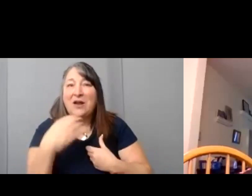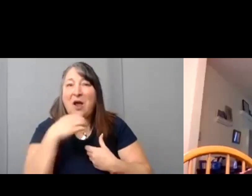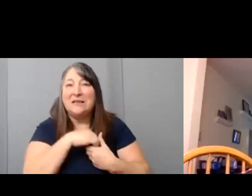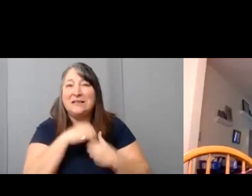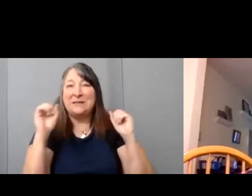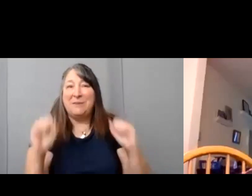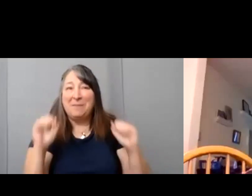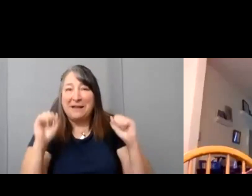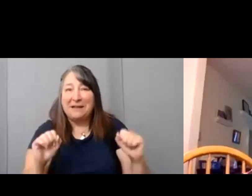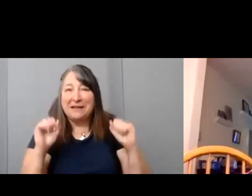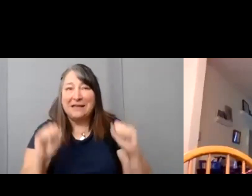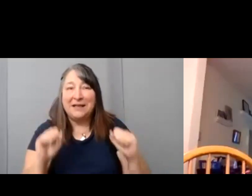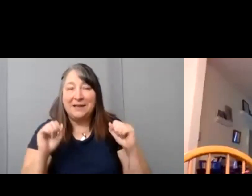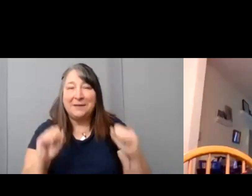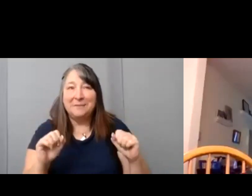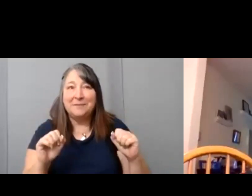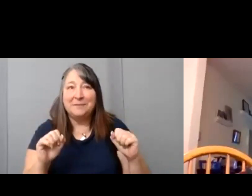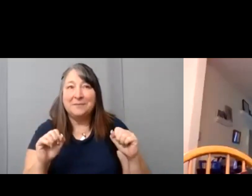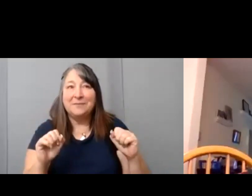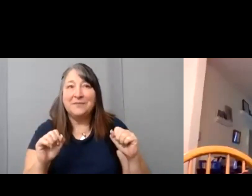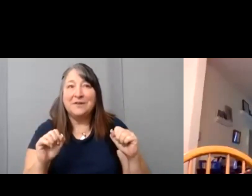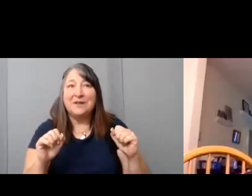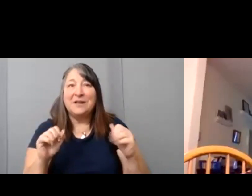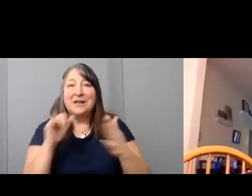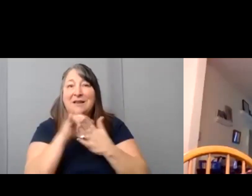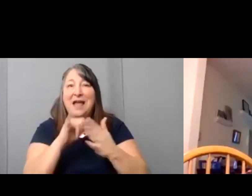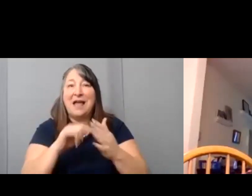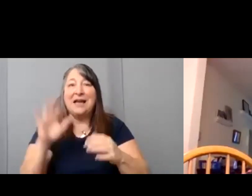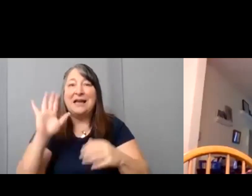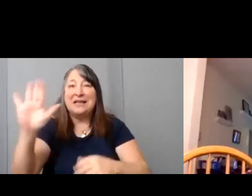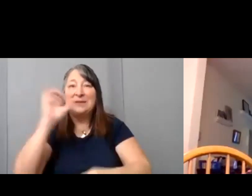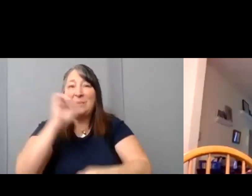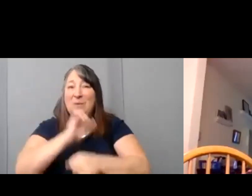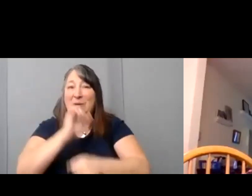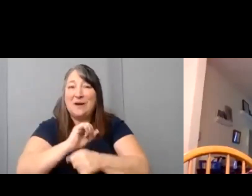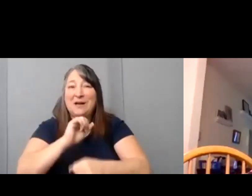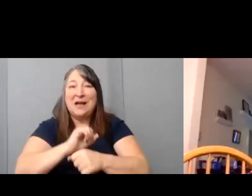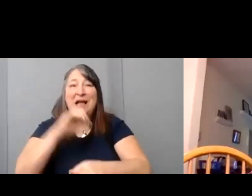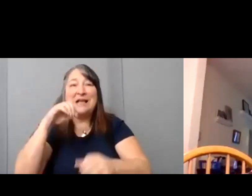Scott’s work has been in over 12 film festivals all over the globe.